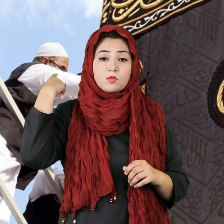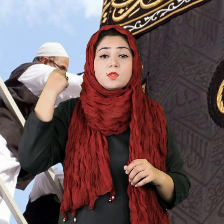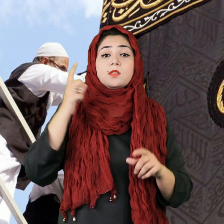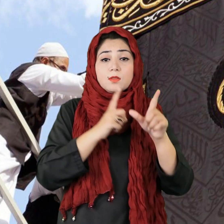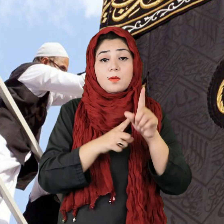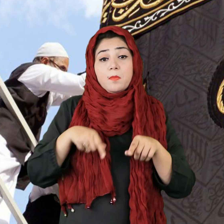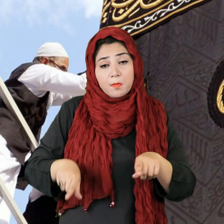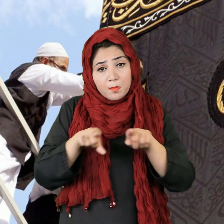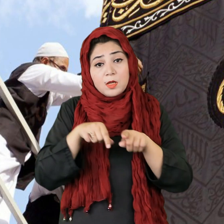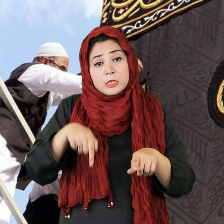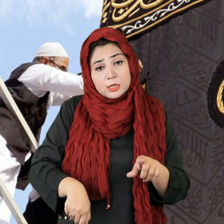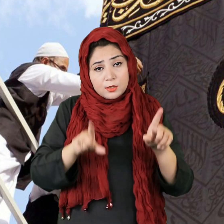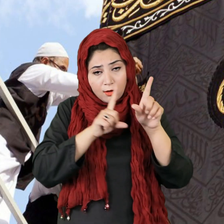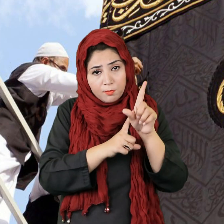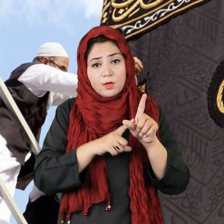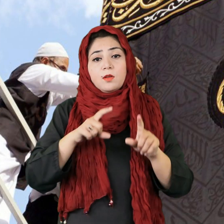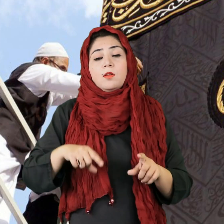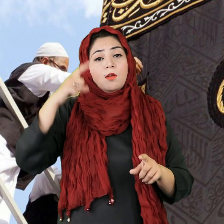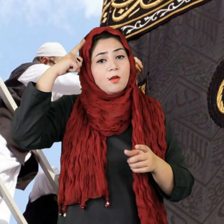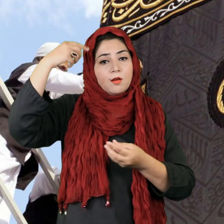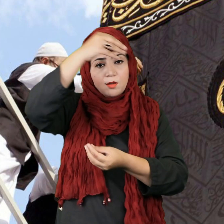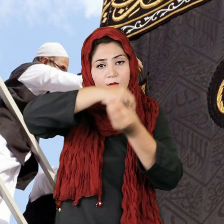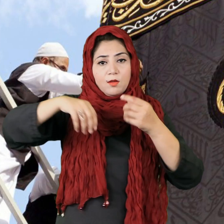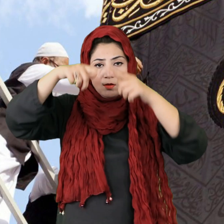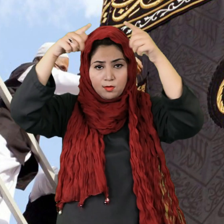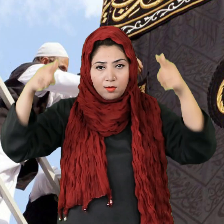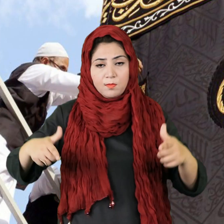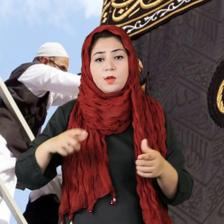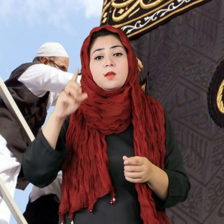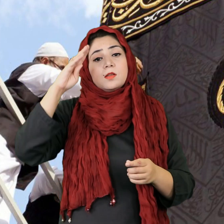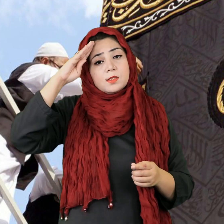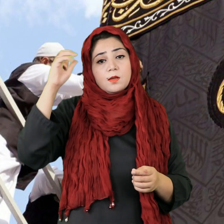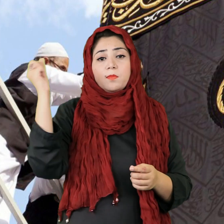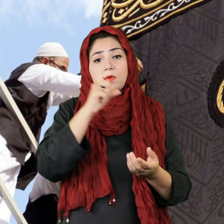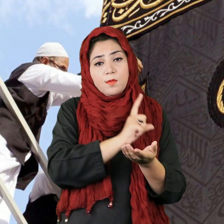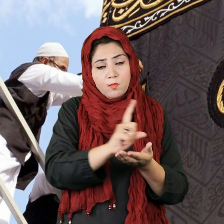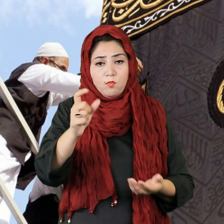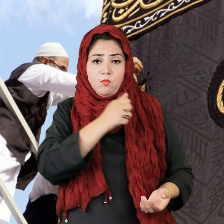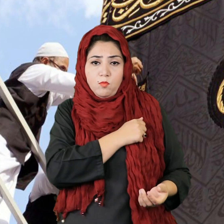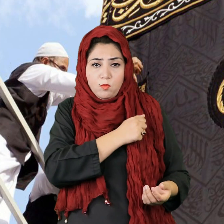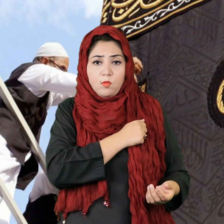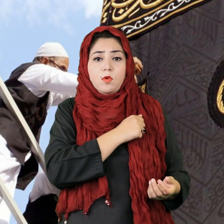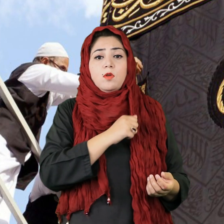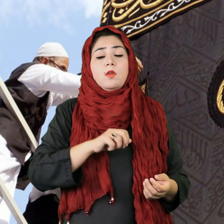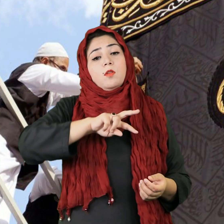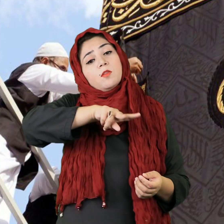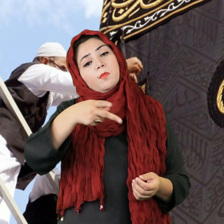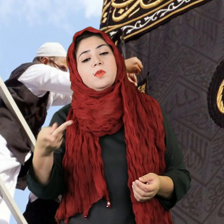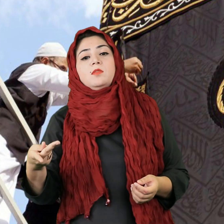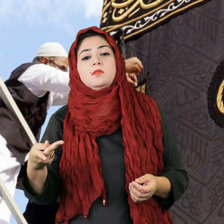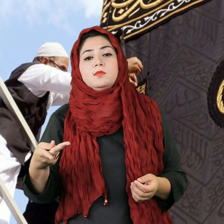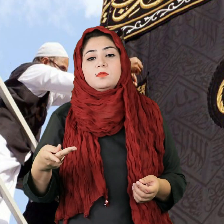The cover of the Kaaba will be replaced on the 1st of Muharram, as it was last year